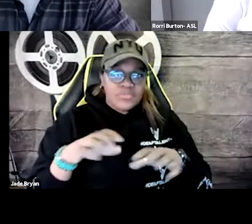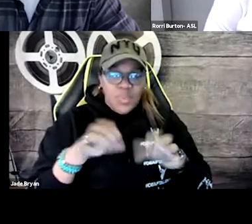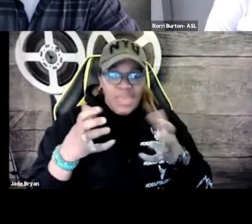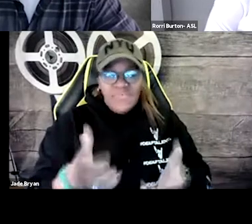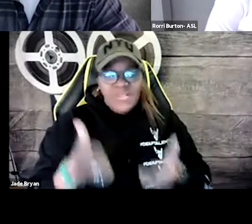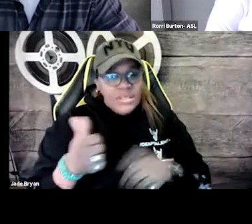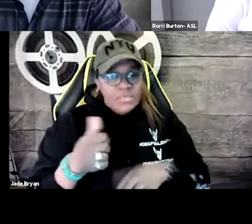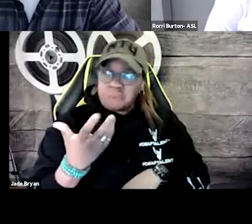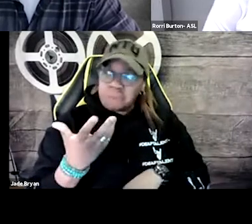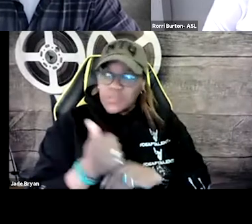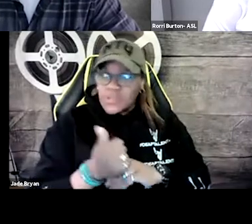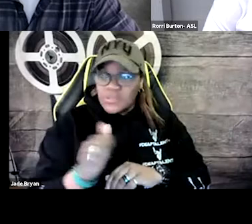That VMP,